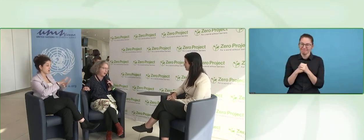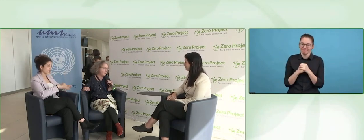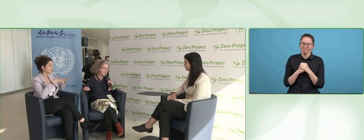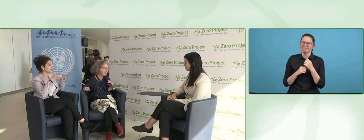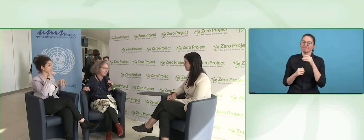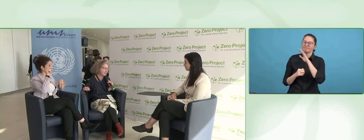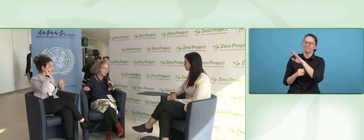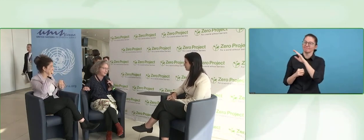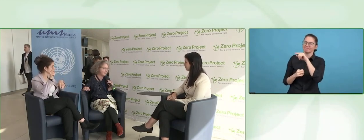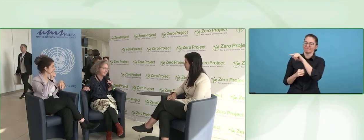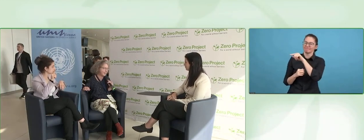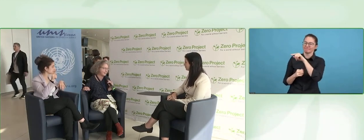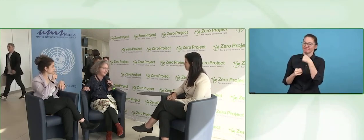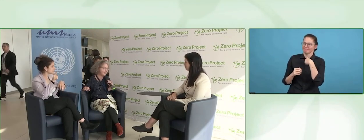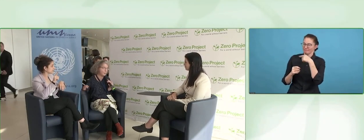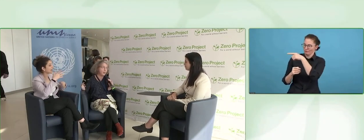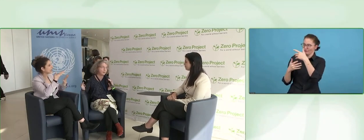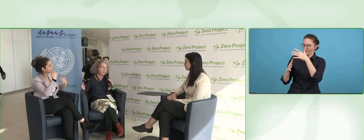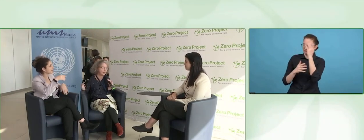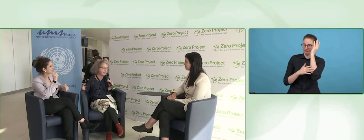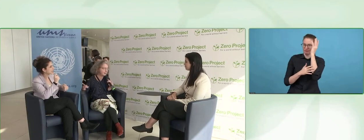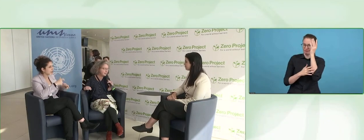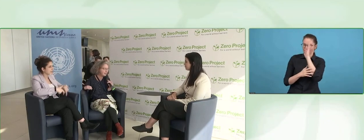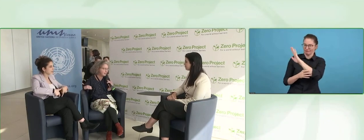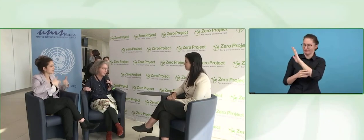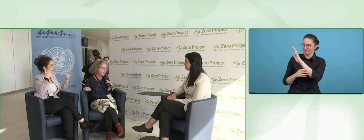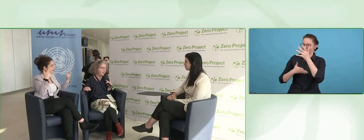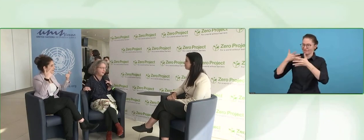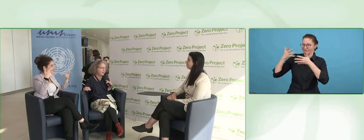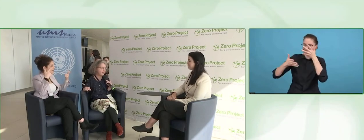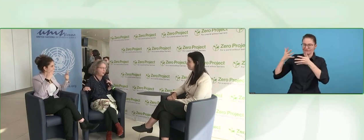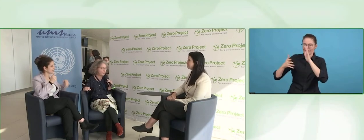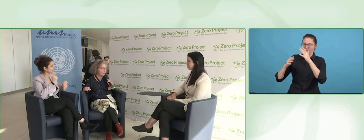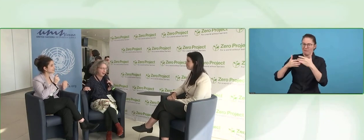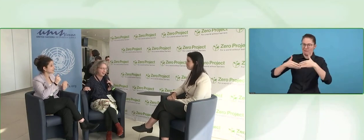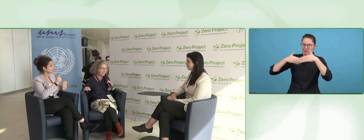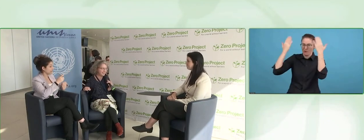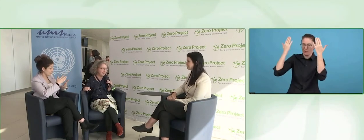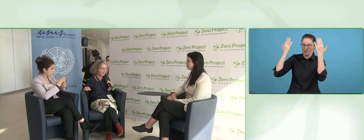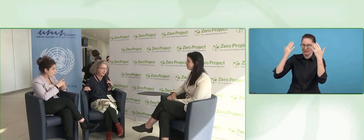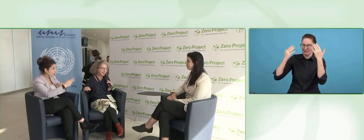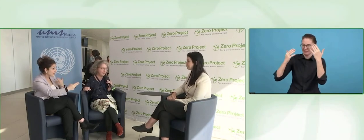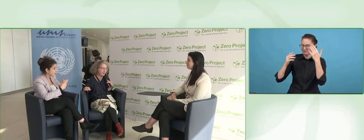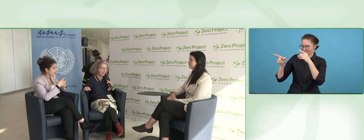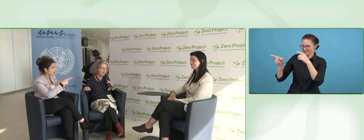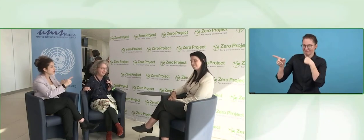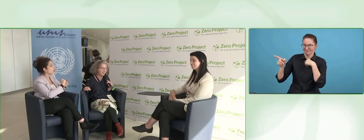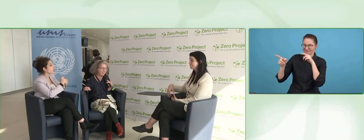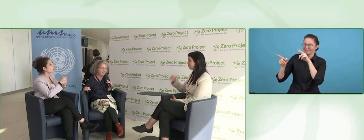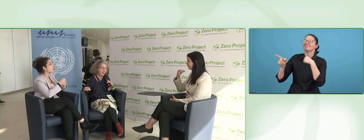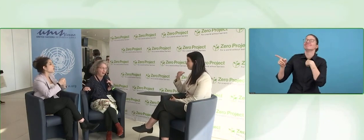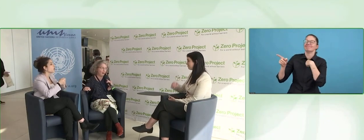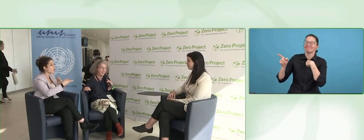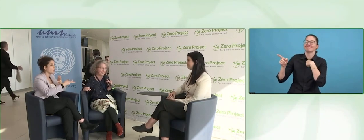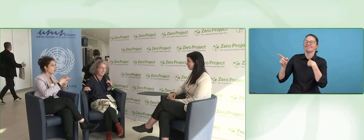How was it in the Connecticut, -- Knesset, building, with a, -- where they prepared, or where they lost?